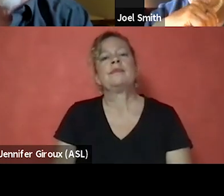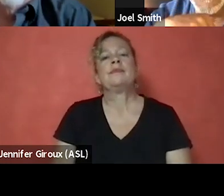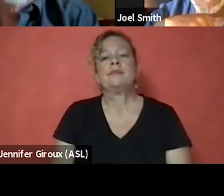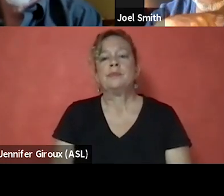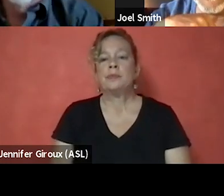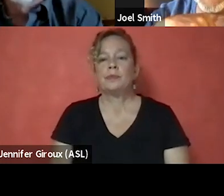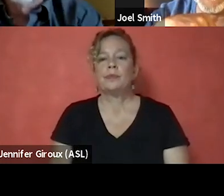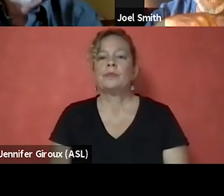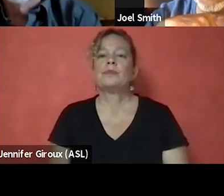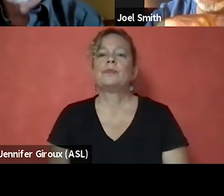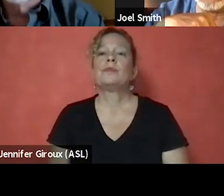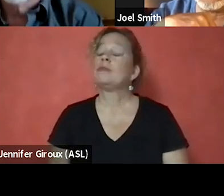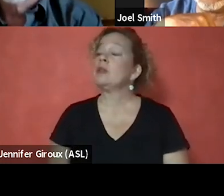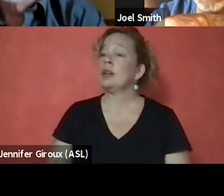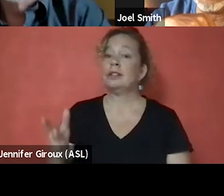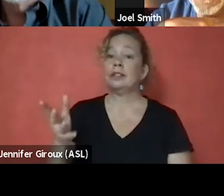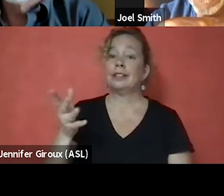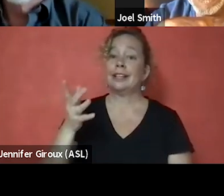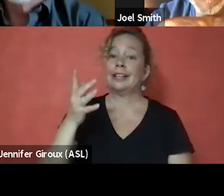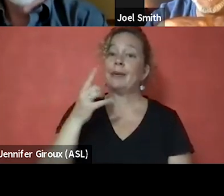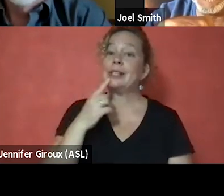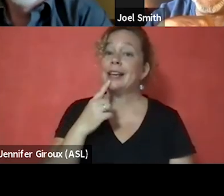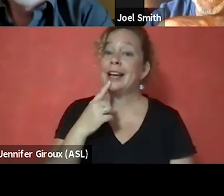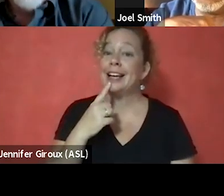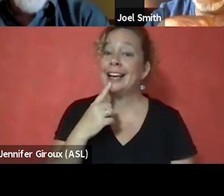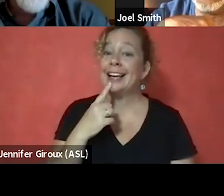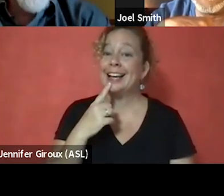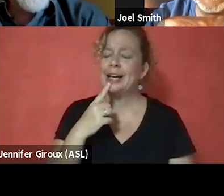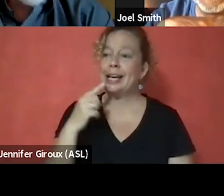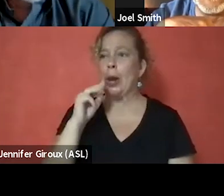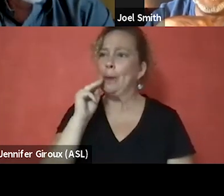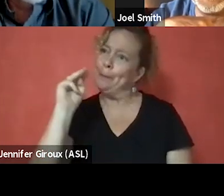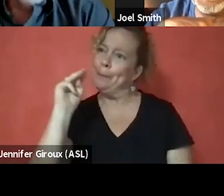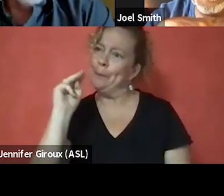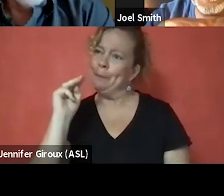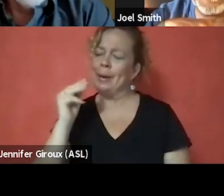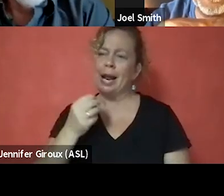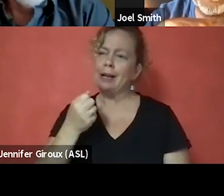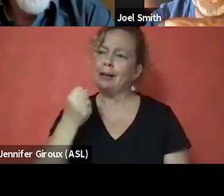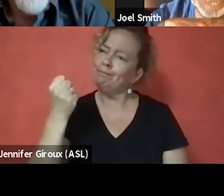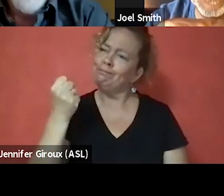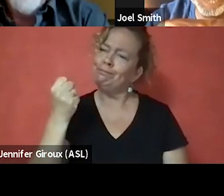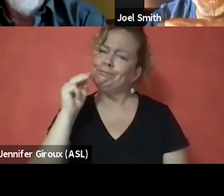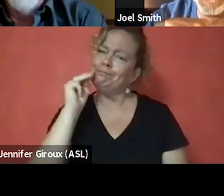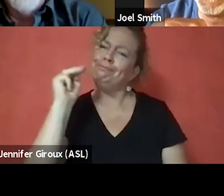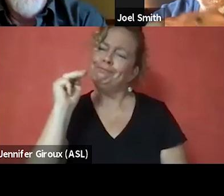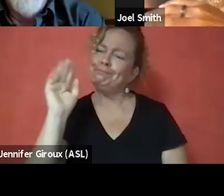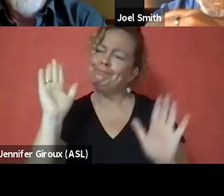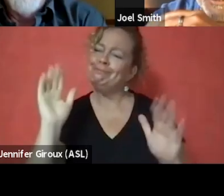[JC] I just wanna say hmm. Can I say hmm? Can I get another hmm.